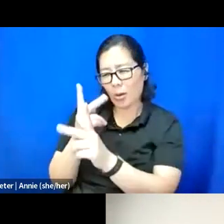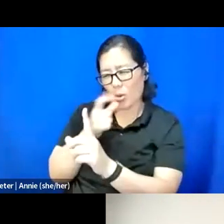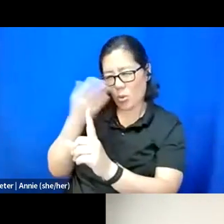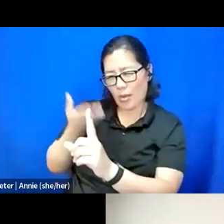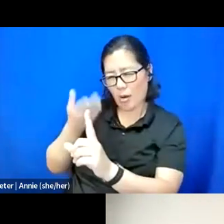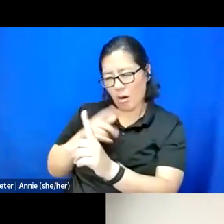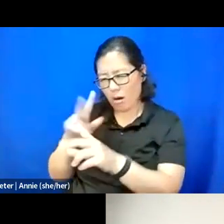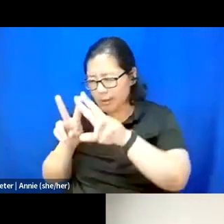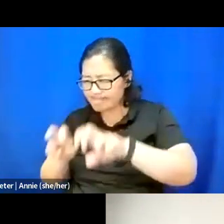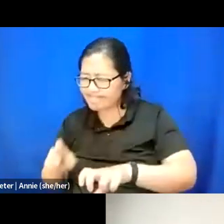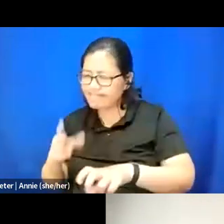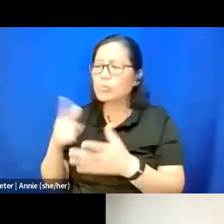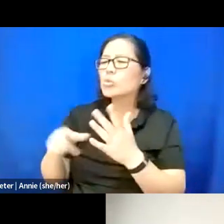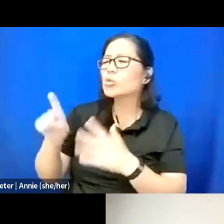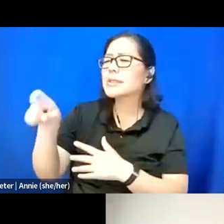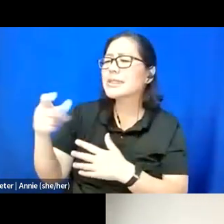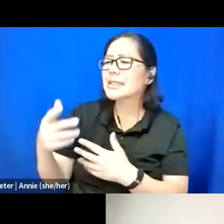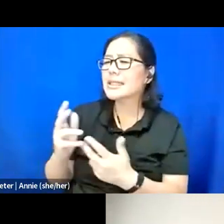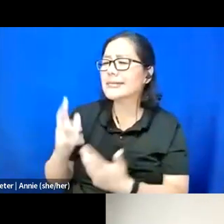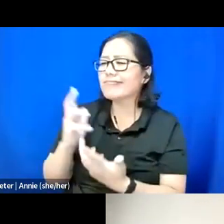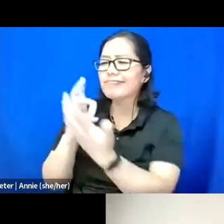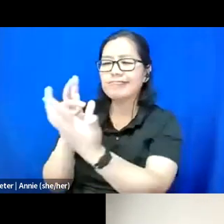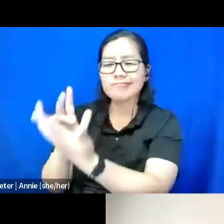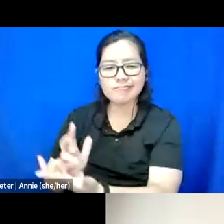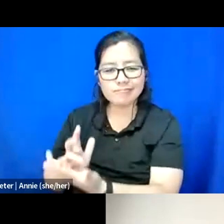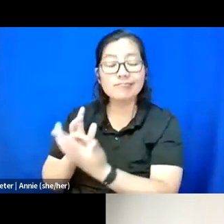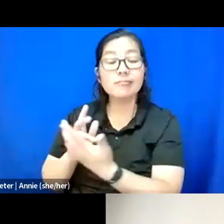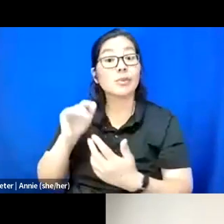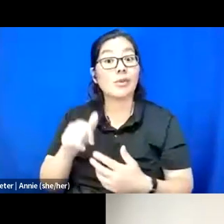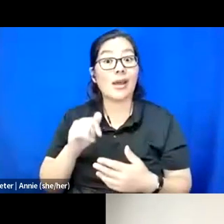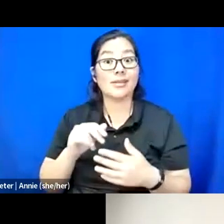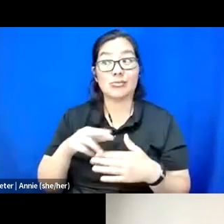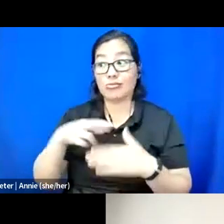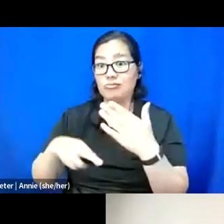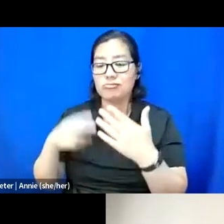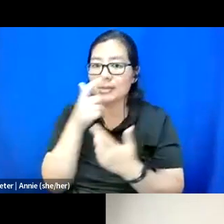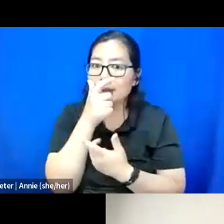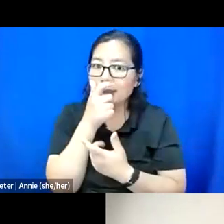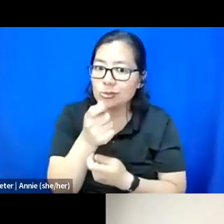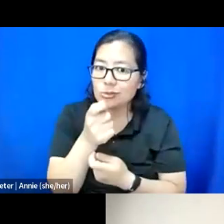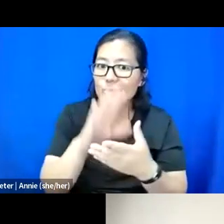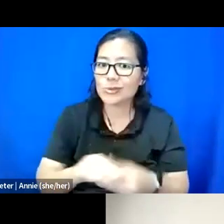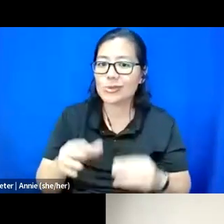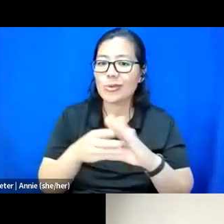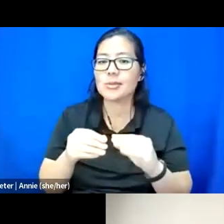And that has created a lot of really interesting stories but also has allowed the other person